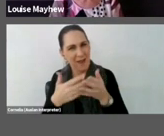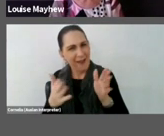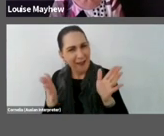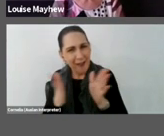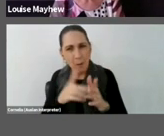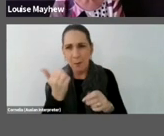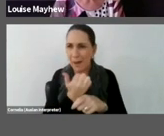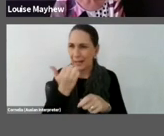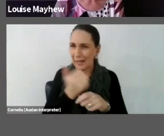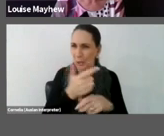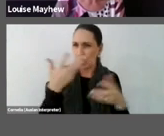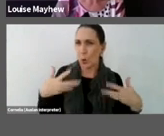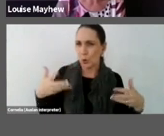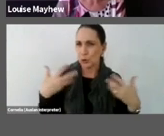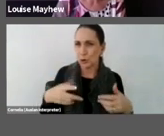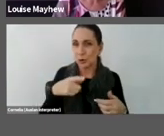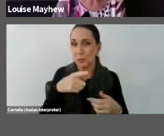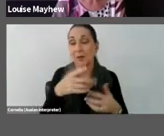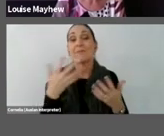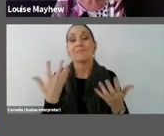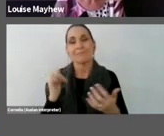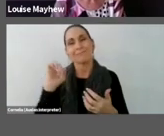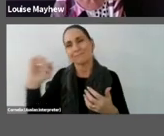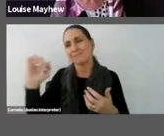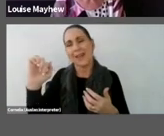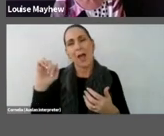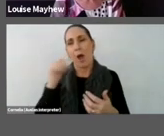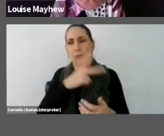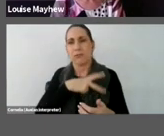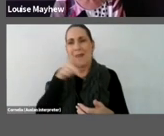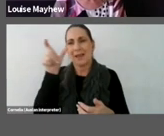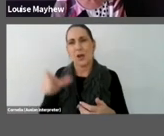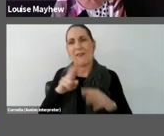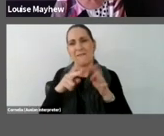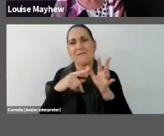he is a professor of fashion design, so I'd say he has a lot of knowledge and